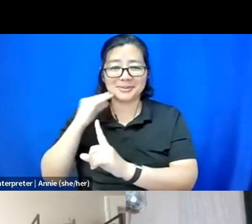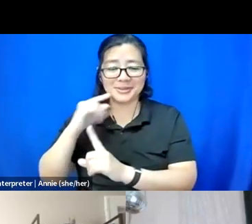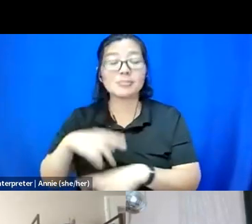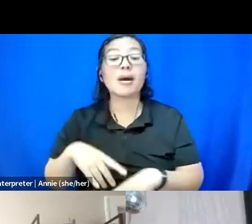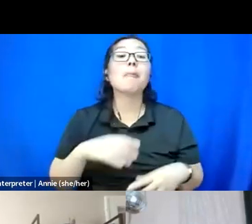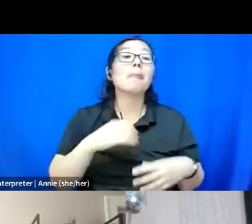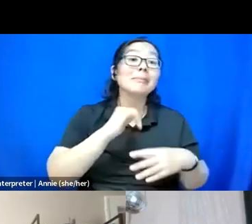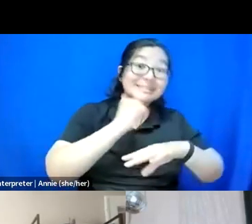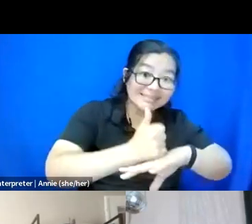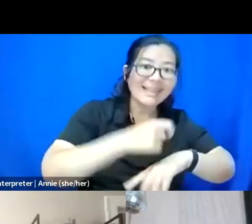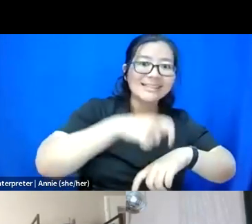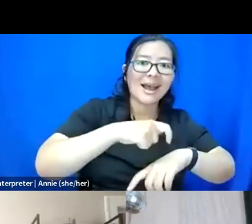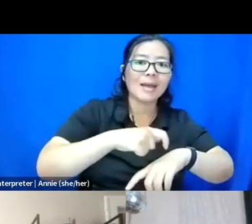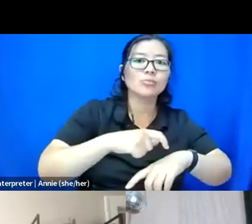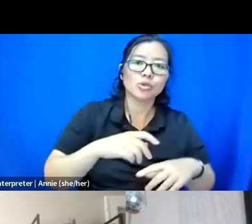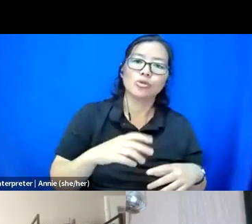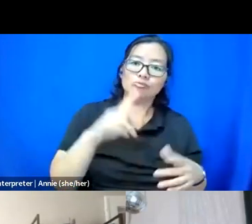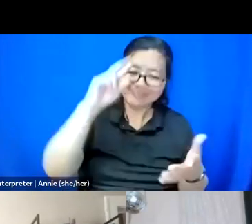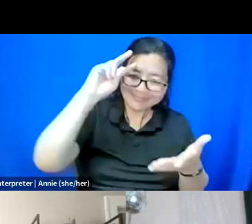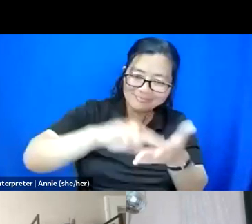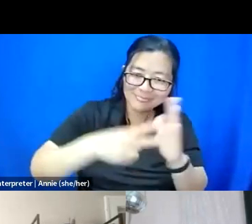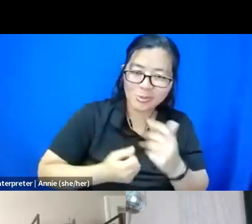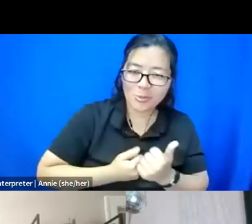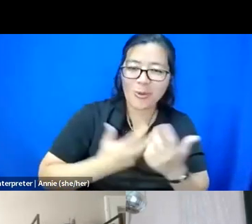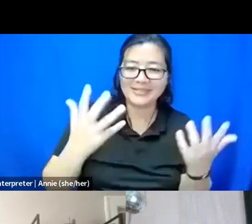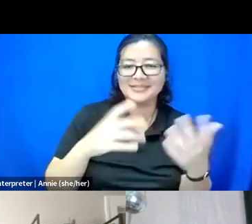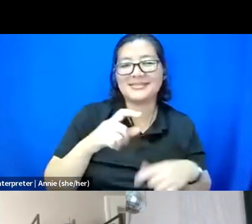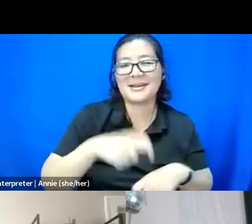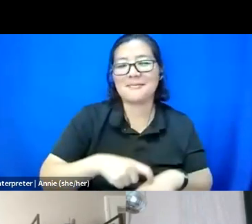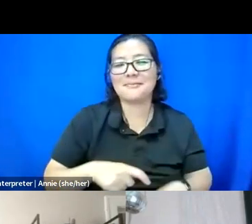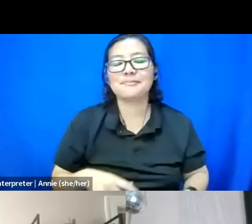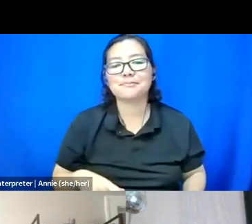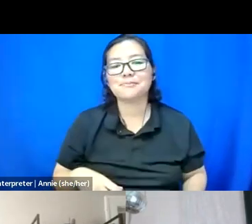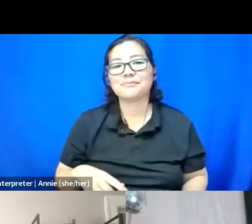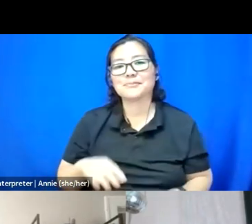So, yeah, that's my advice.